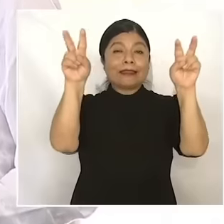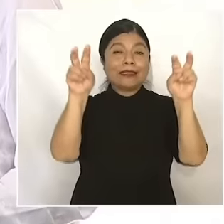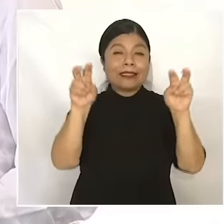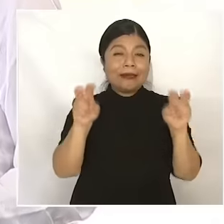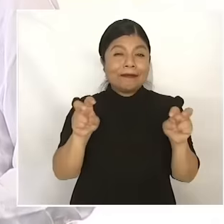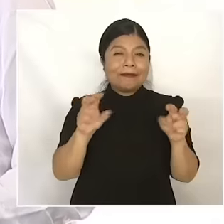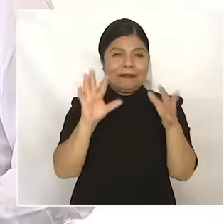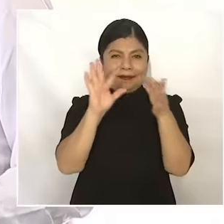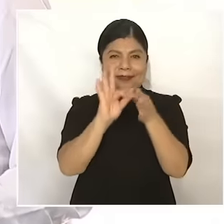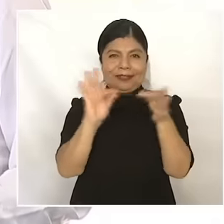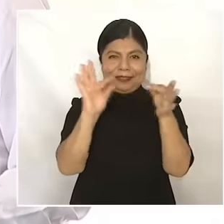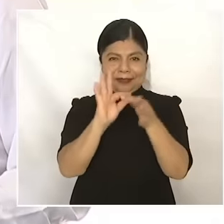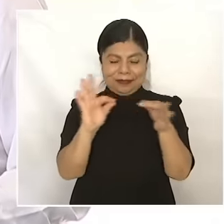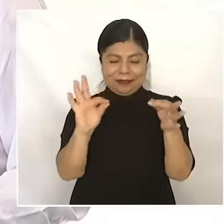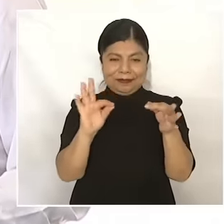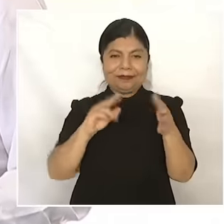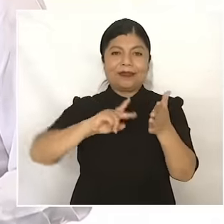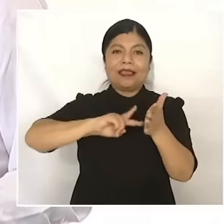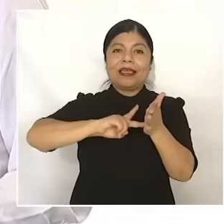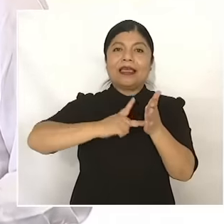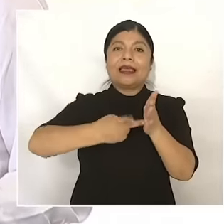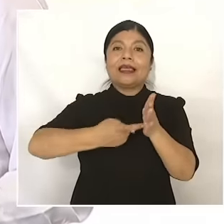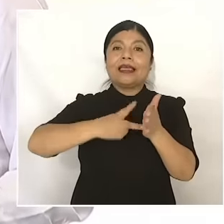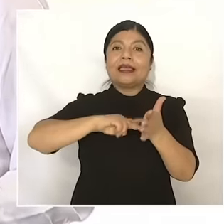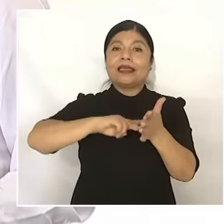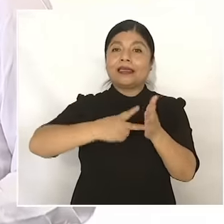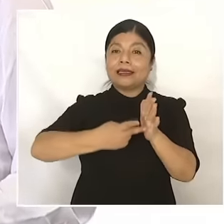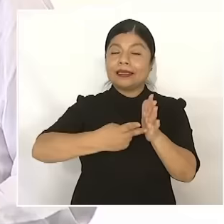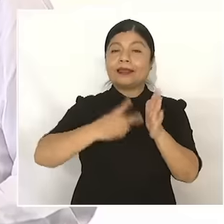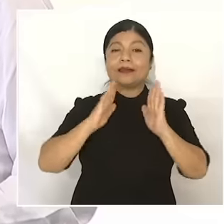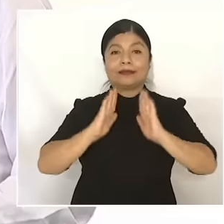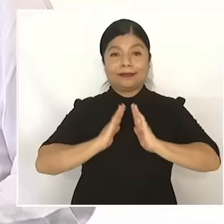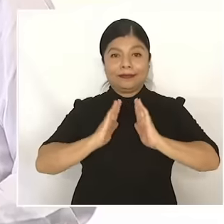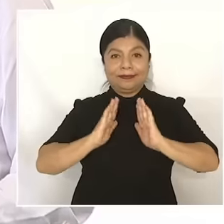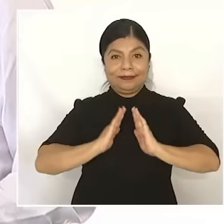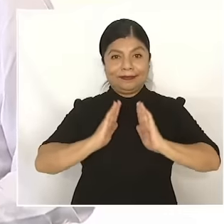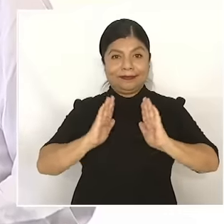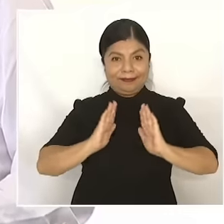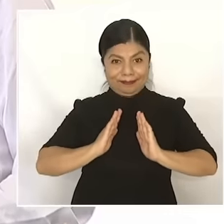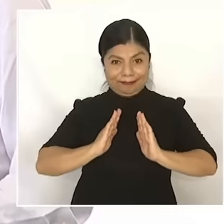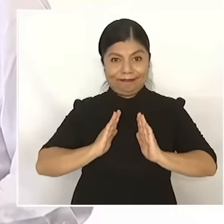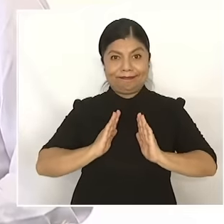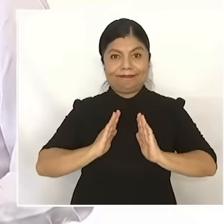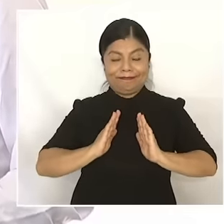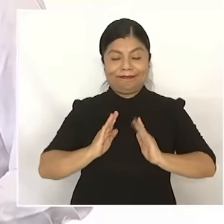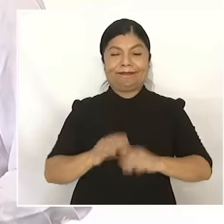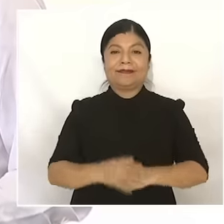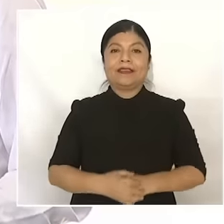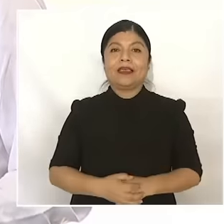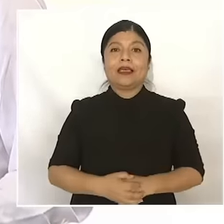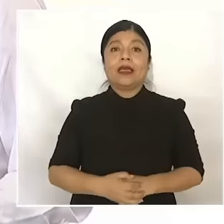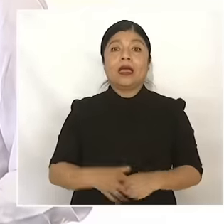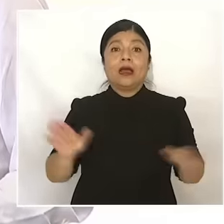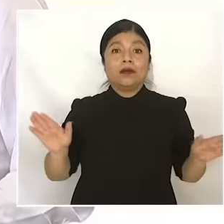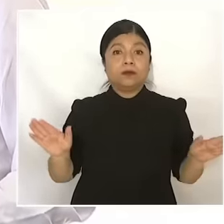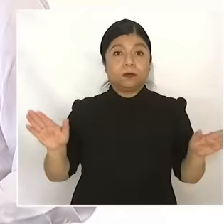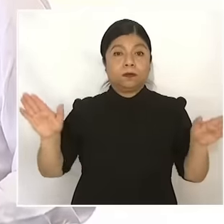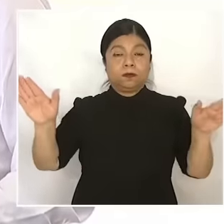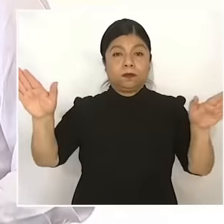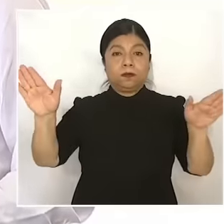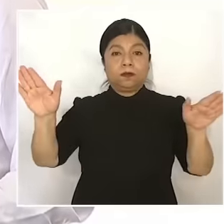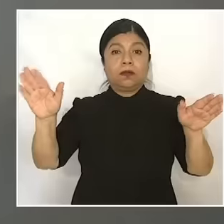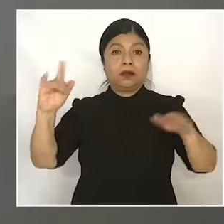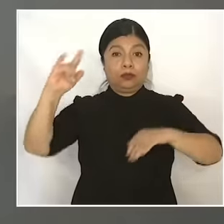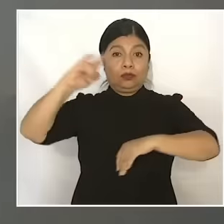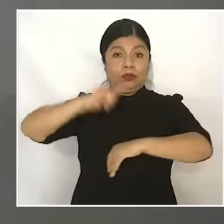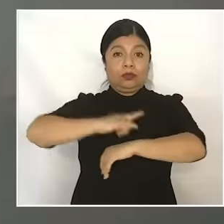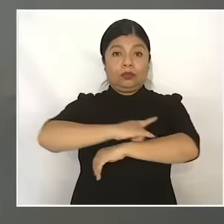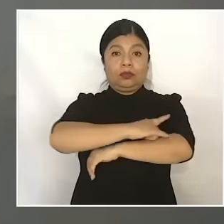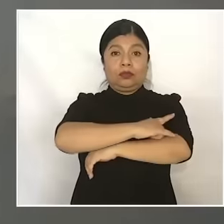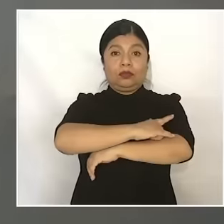I, the military engineers, build an airport like the one in Tulum in 15 months,